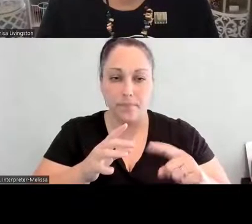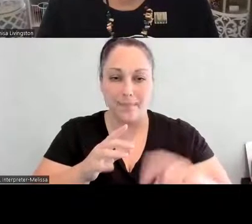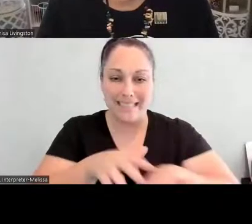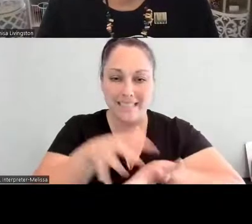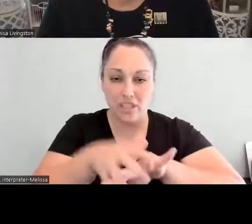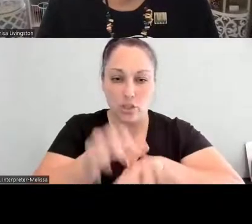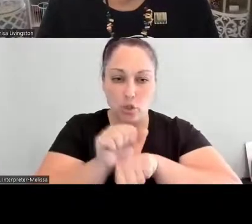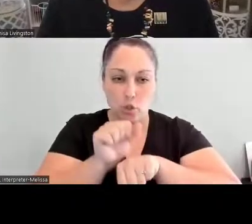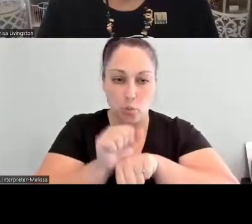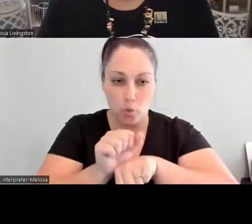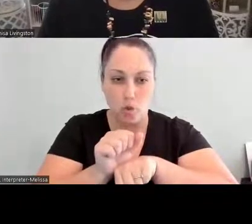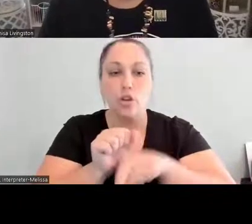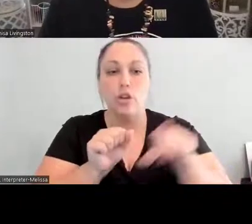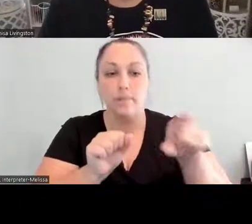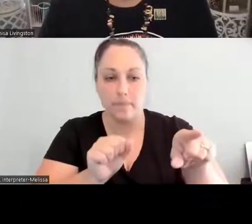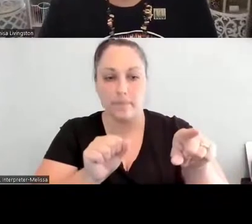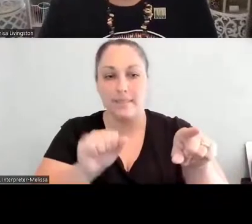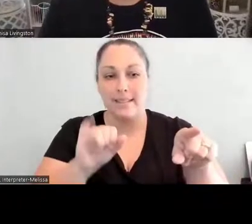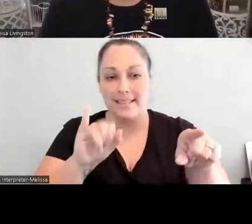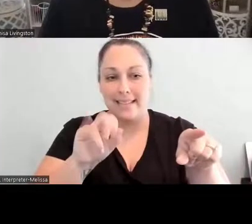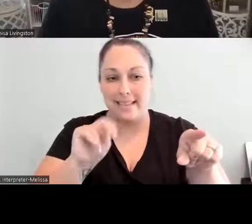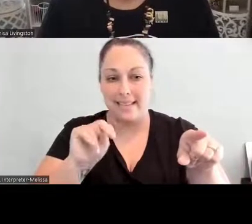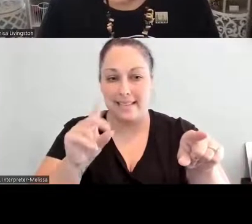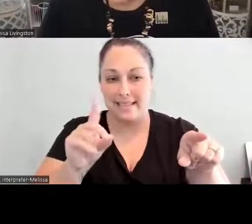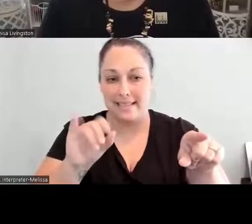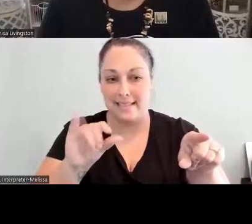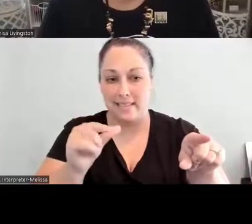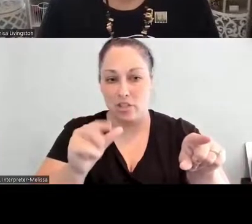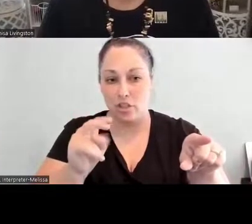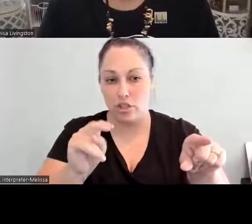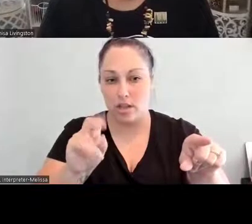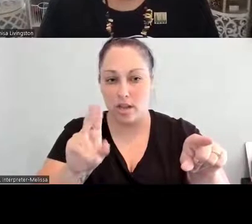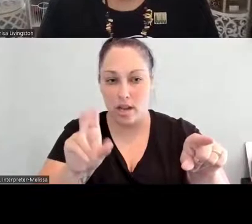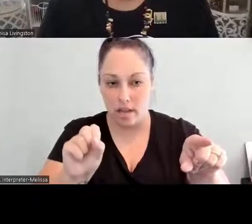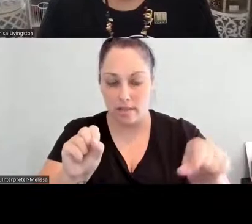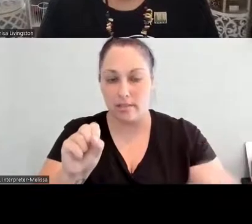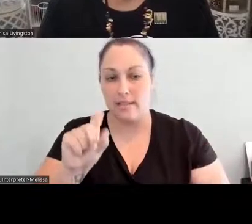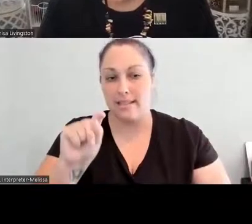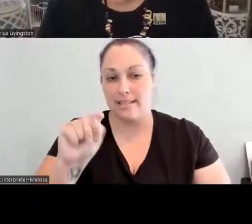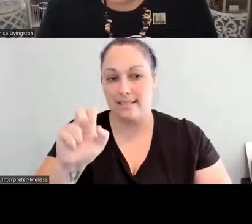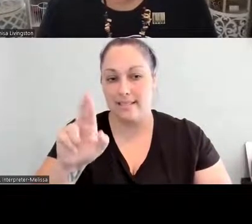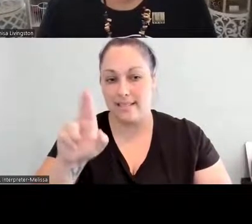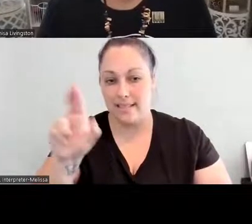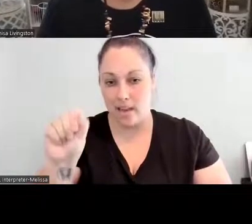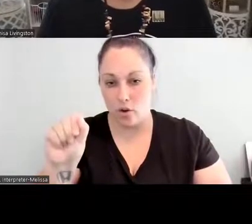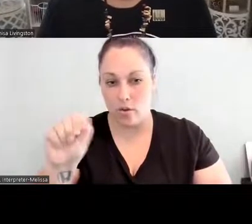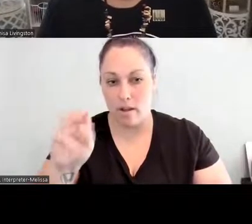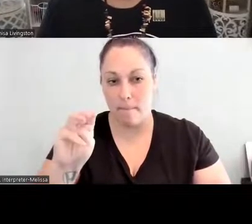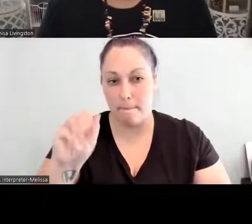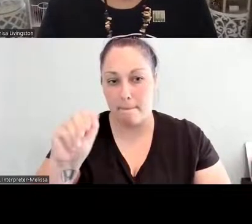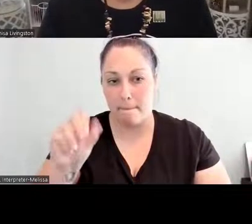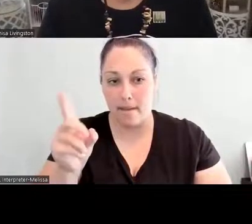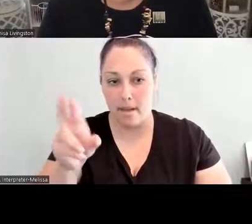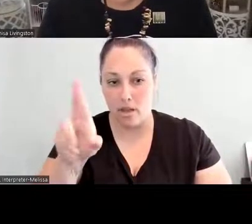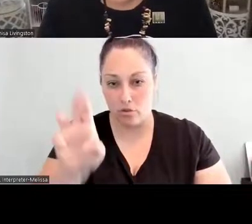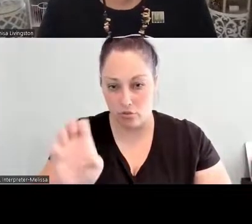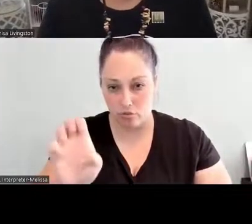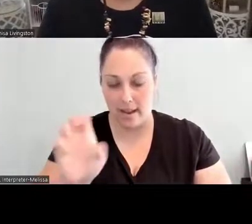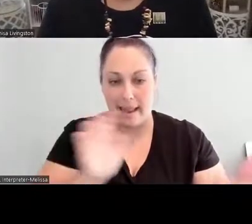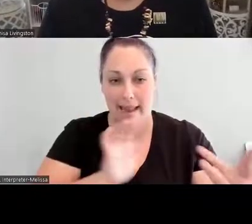critically involved in and will hold some panel discussions and activities, some demonstrations involving the youth, involving